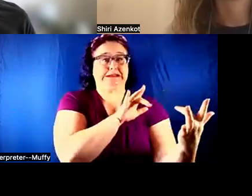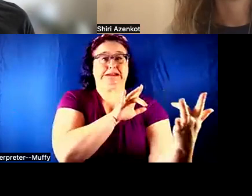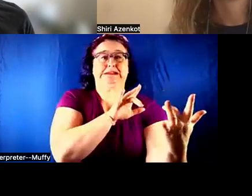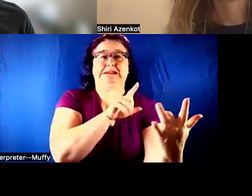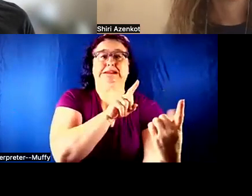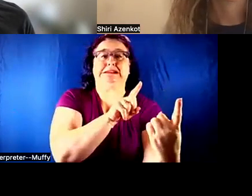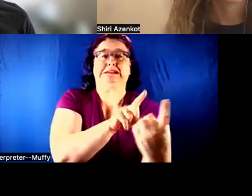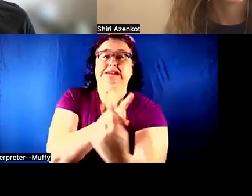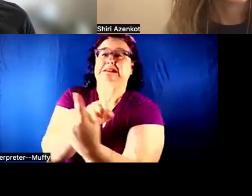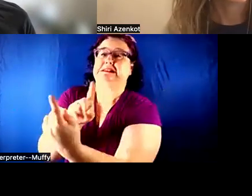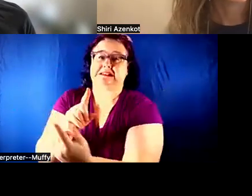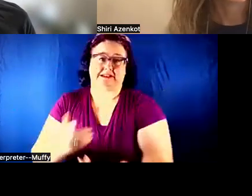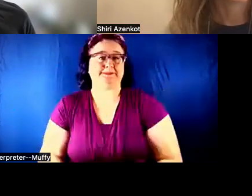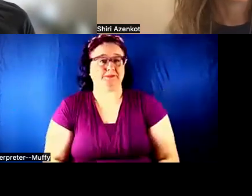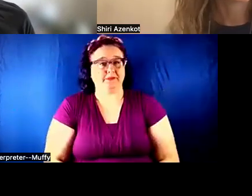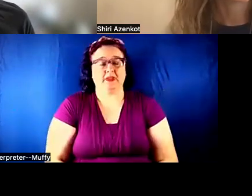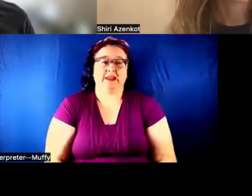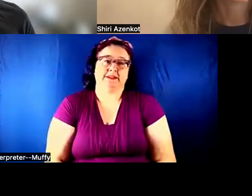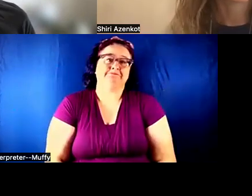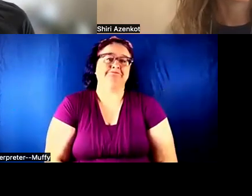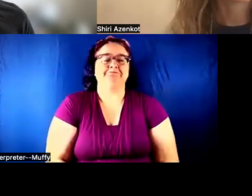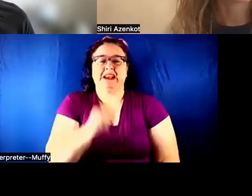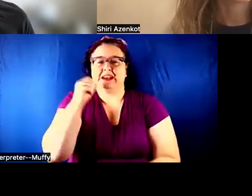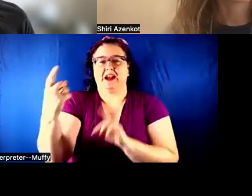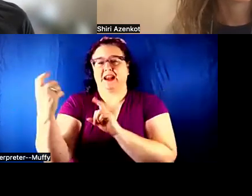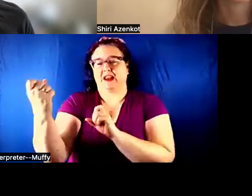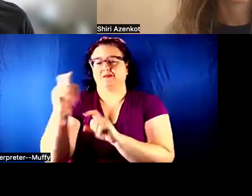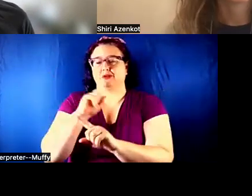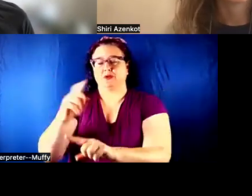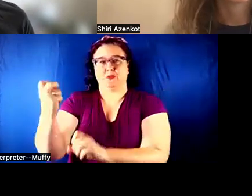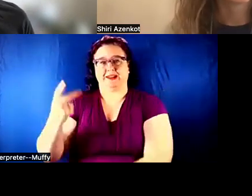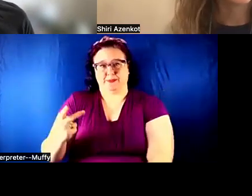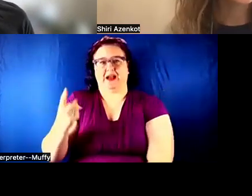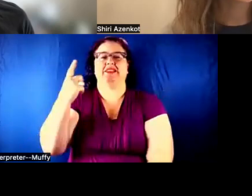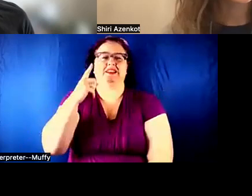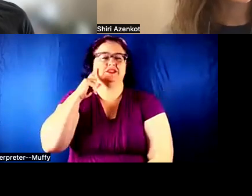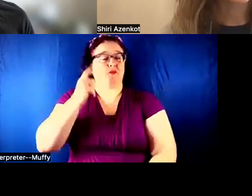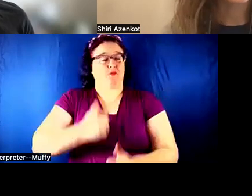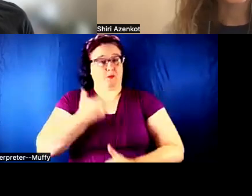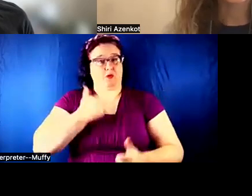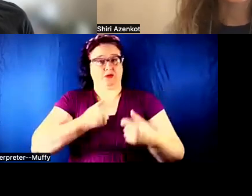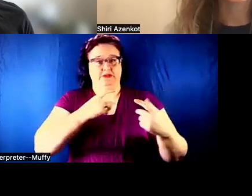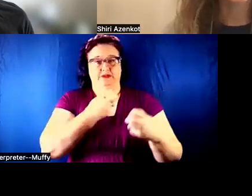OF COURSE. THAT HAS BEEN SOMETHING THAT HAS BEEN DIFFICULT. ARE YOU SIGNED UP FOR THE XR ACCESS NEWSLETTER?